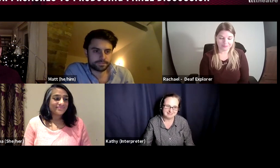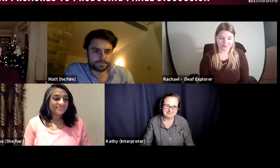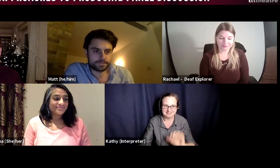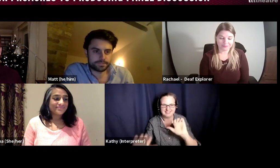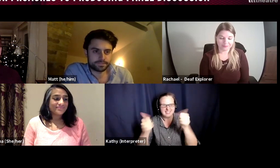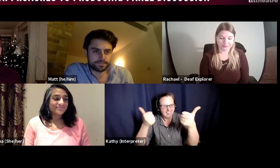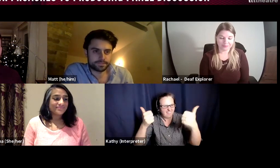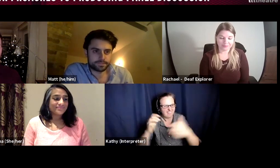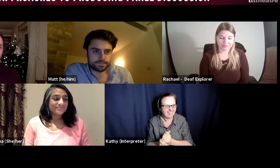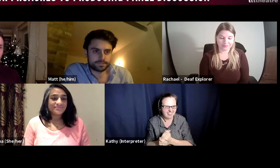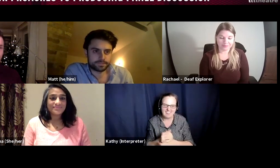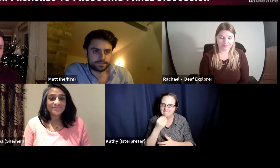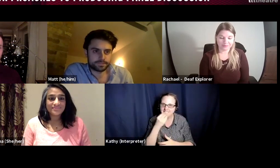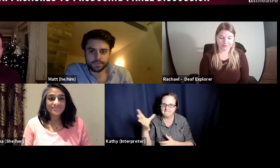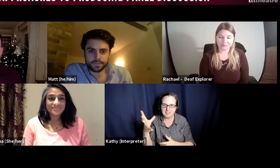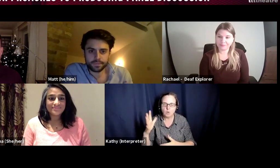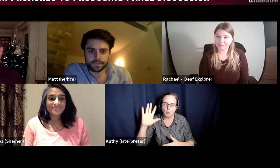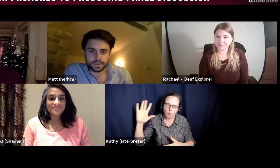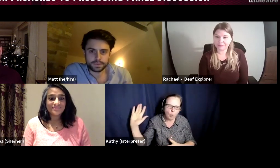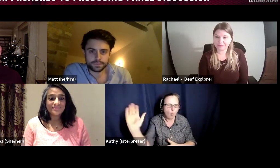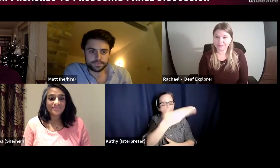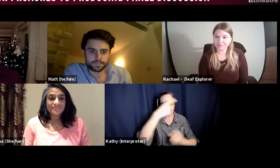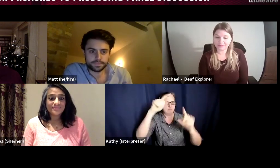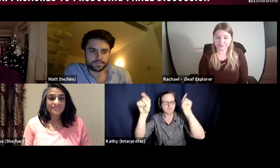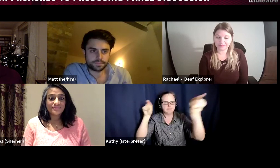We all make work for deaf audiences and I wanted to touch